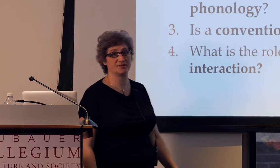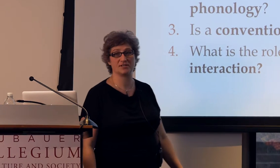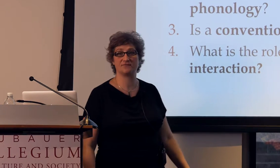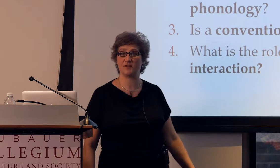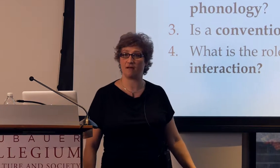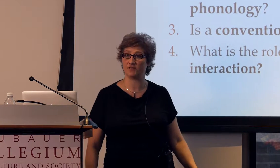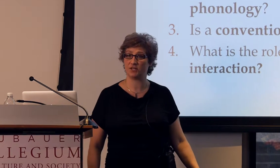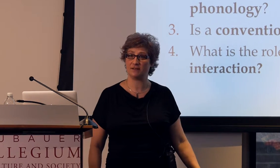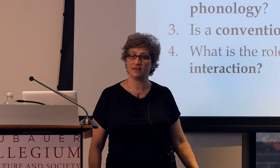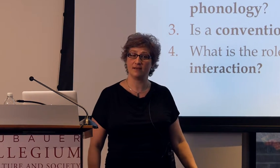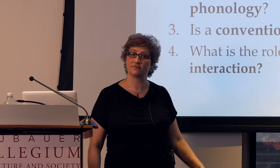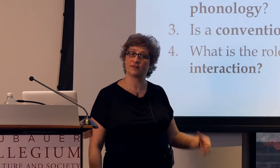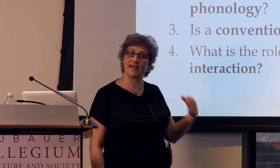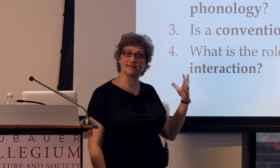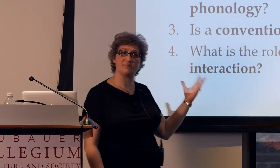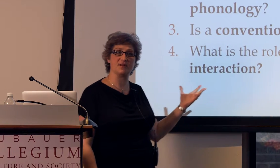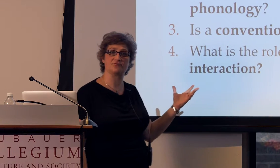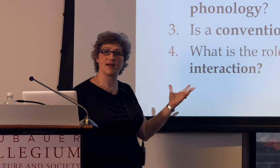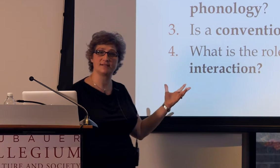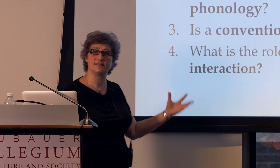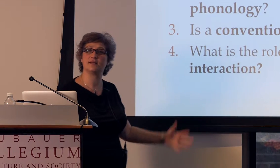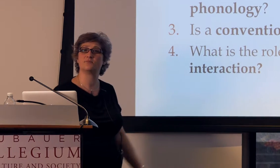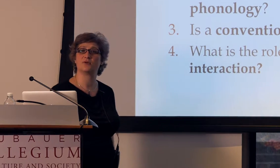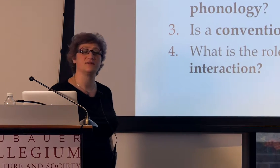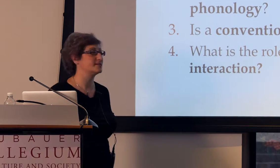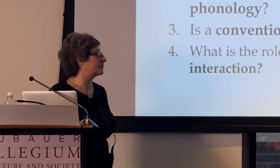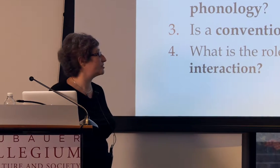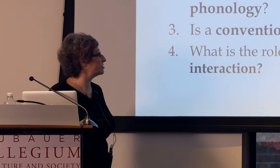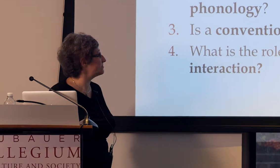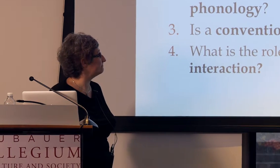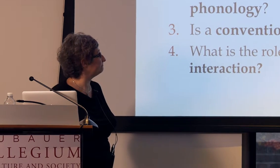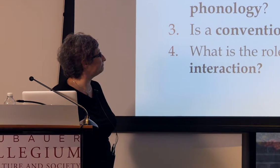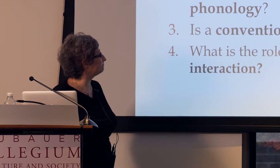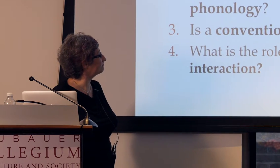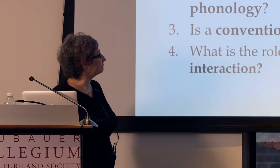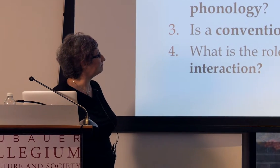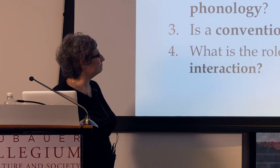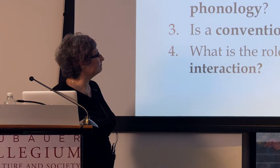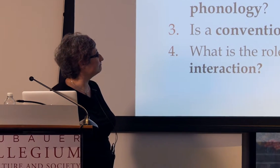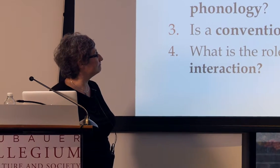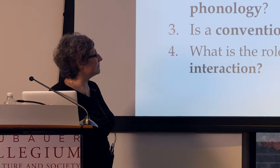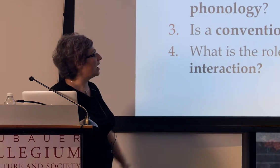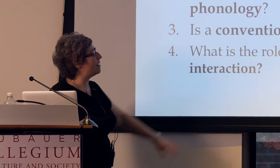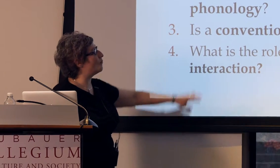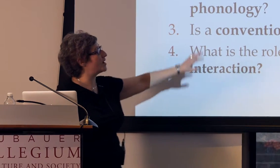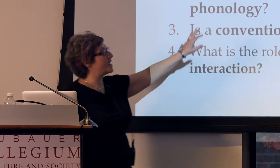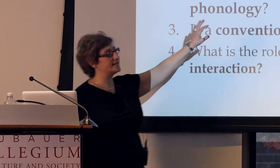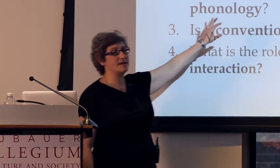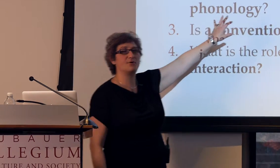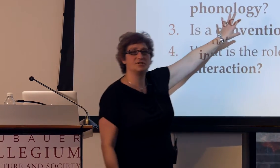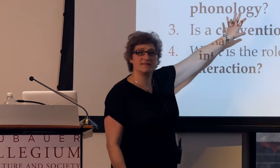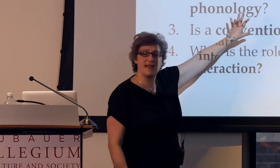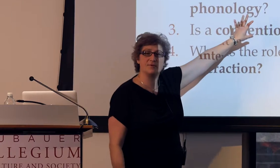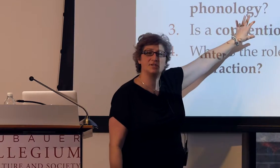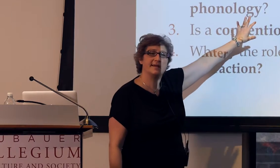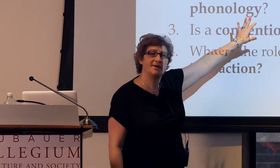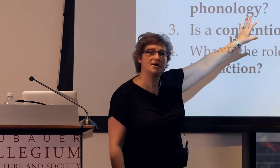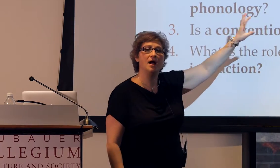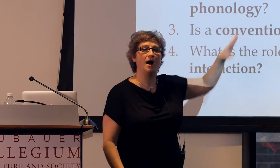such as phonology, this really hasn't been addressed in the previous literature. And when I say emerging language here,